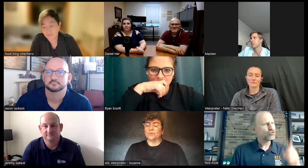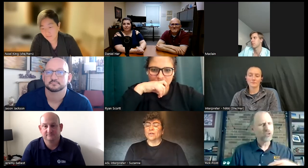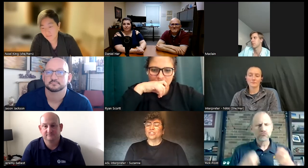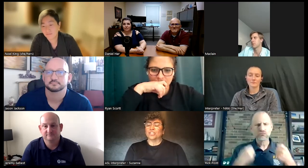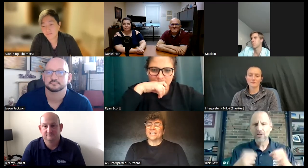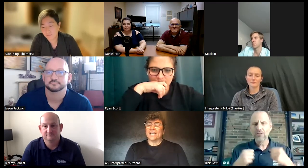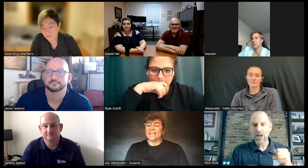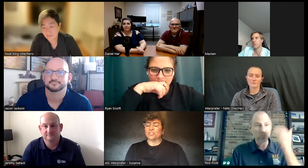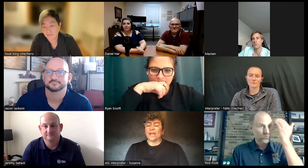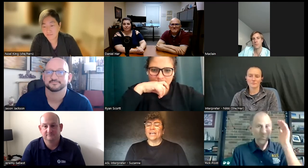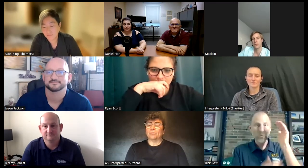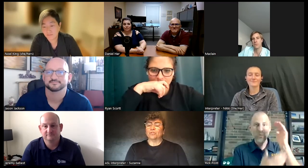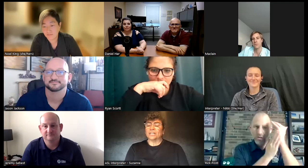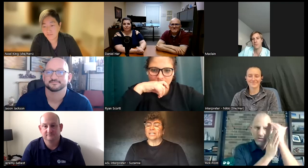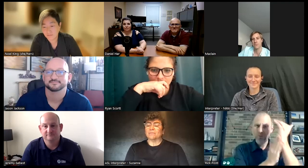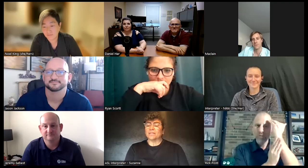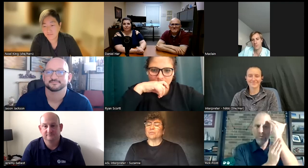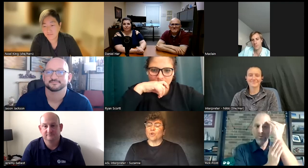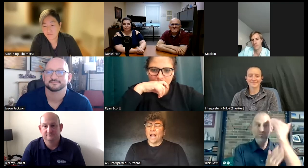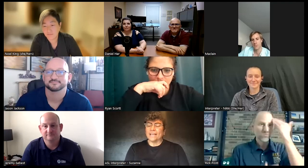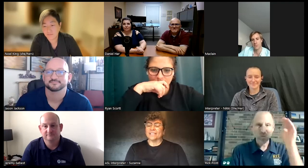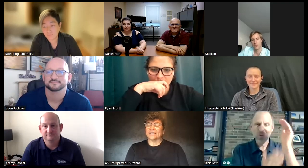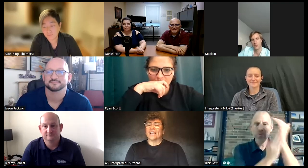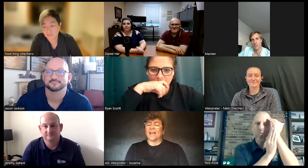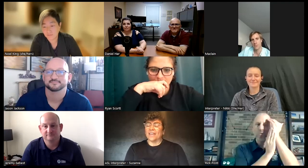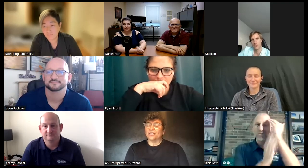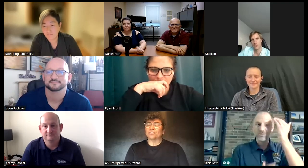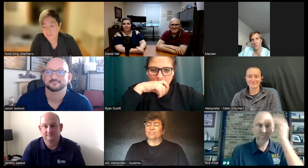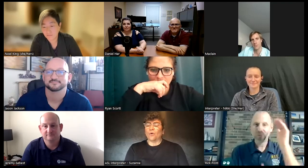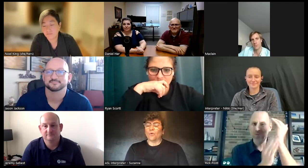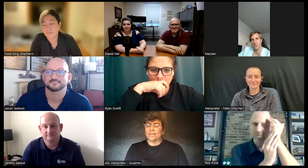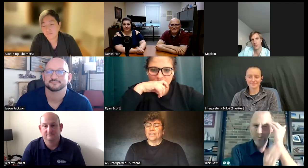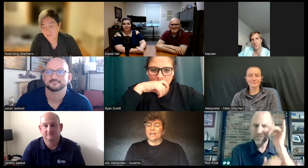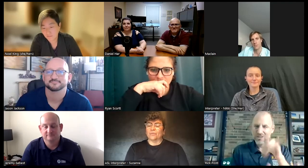just say yes to any opportunity that comes up try it and then you'll know